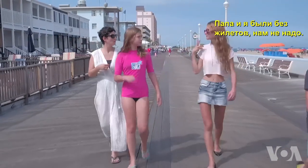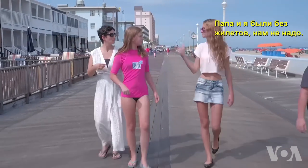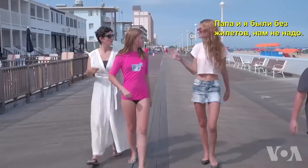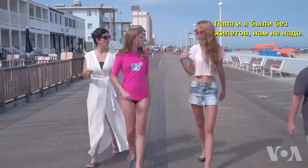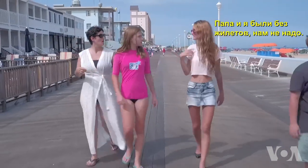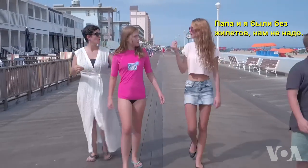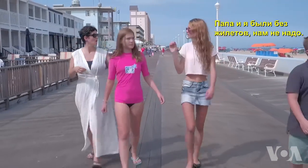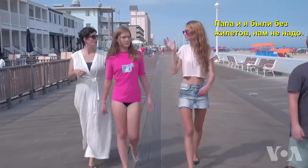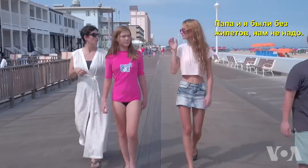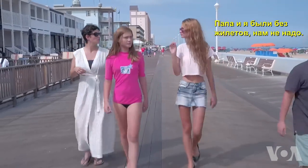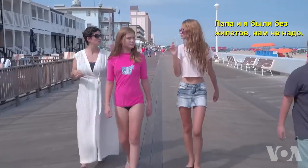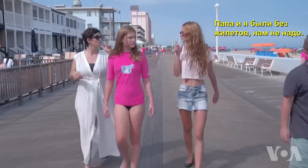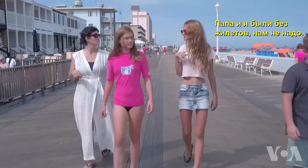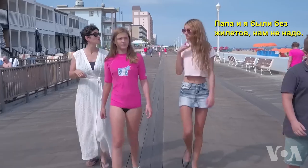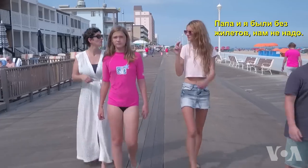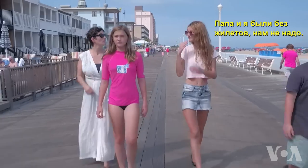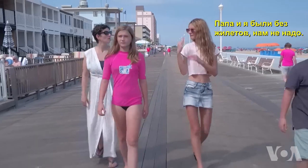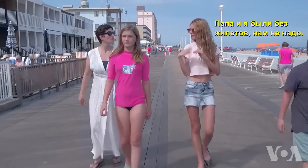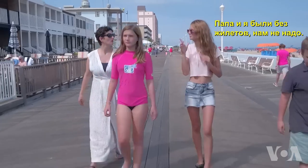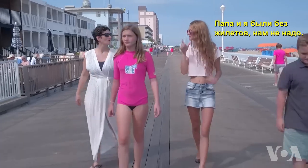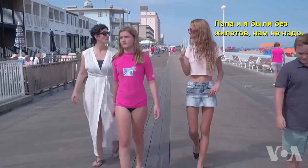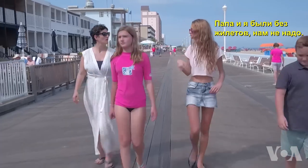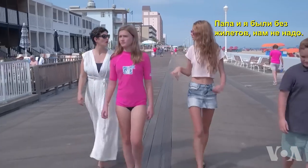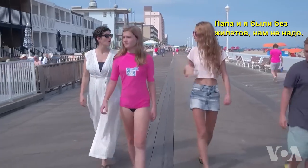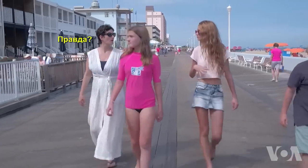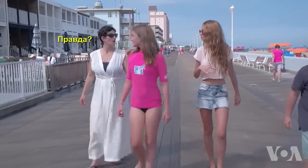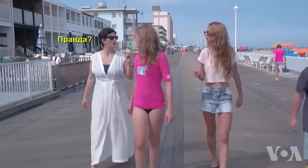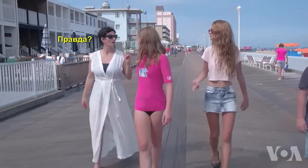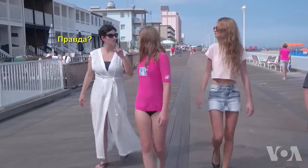Dad and I didn’t have to wear them, we didn’t need to. Oh really?